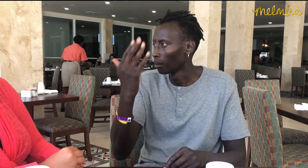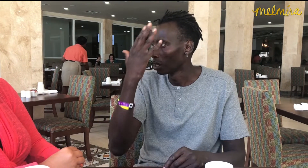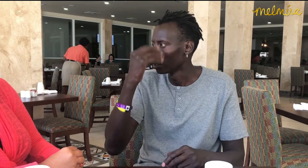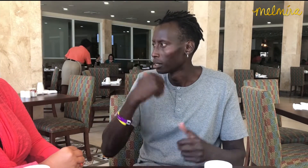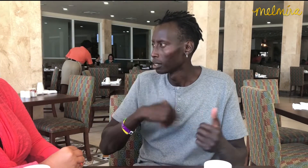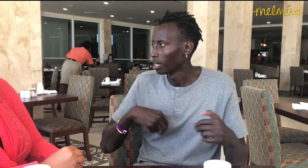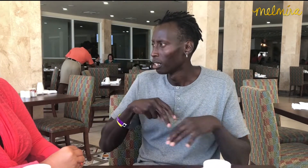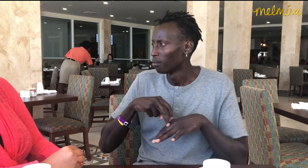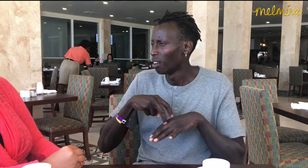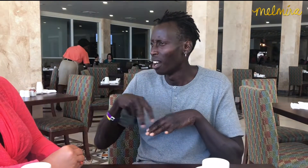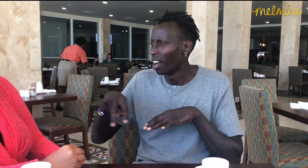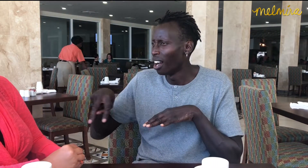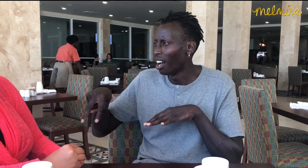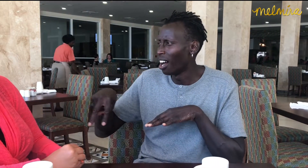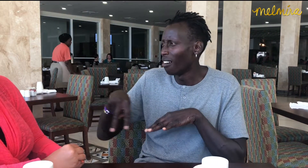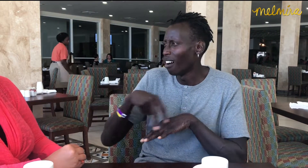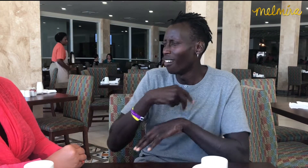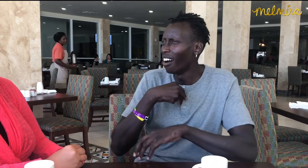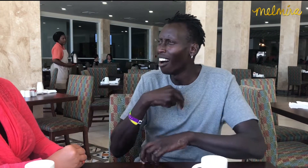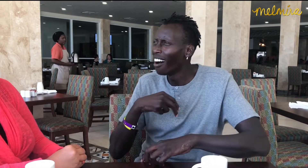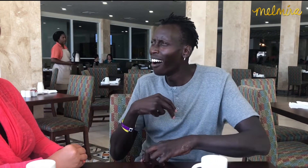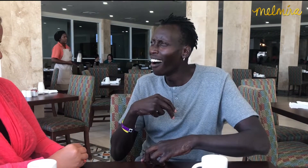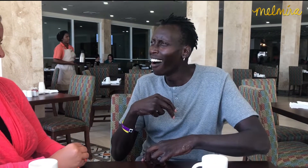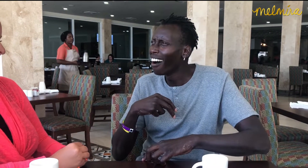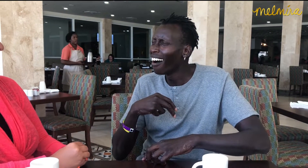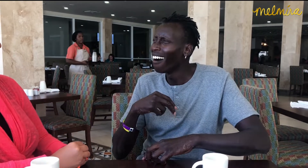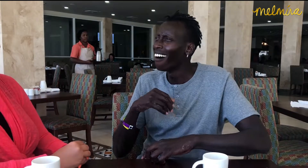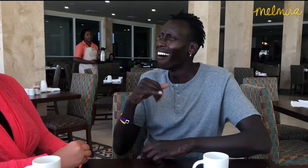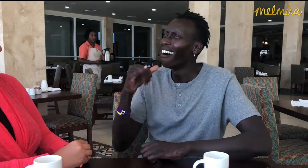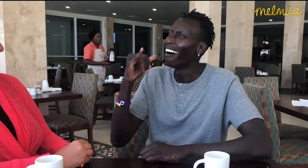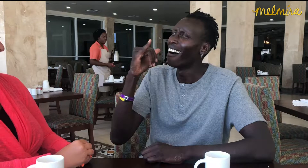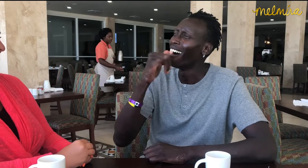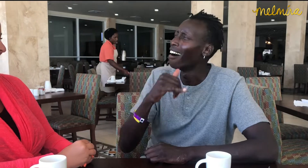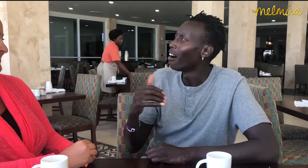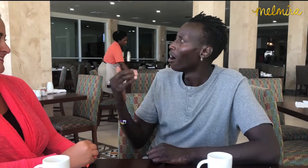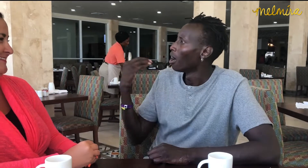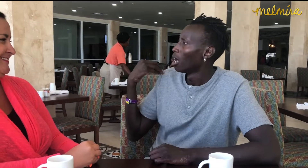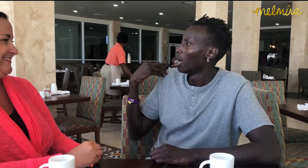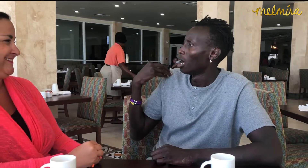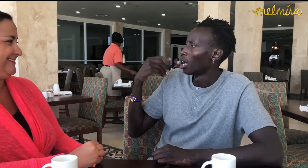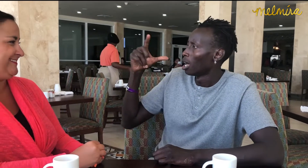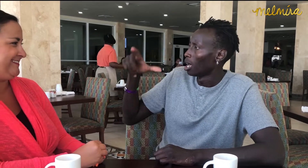I was able to reassess myself and saw John Maucere perform and his energy made me want to do the same.